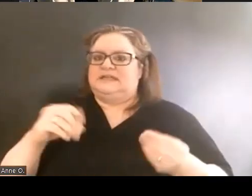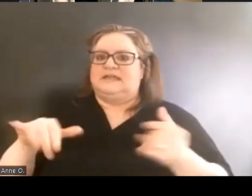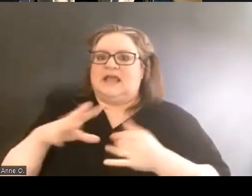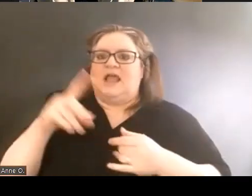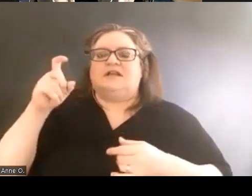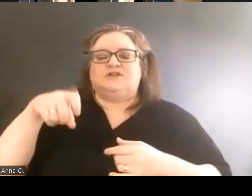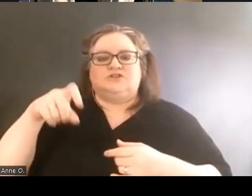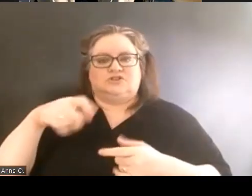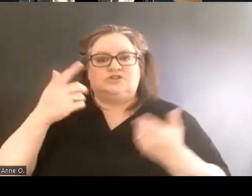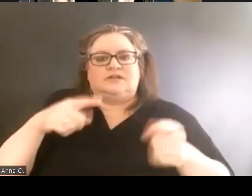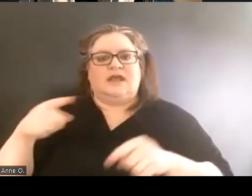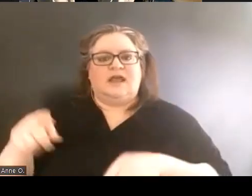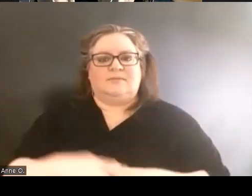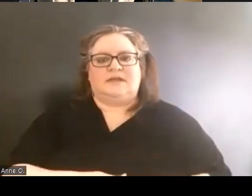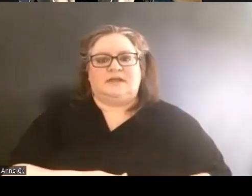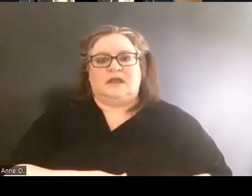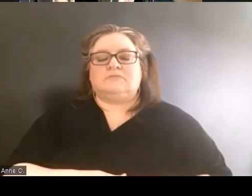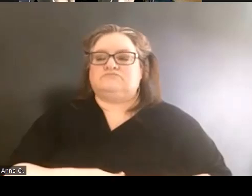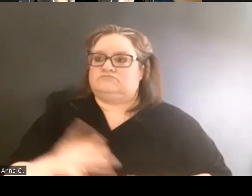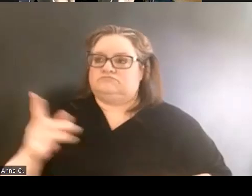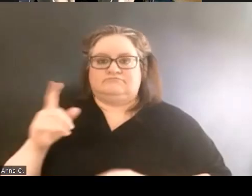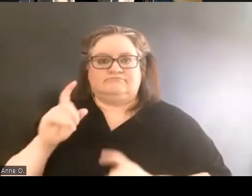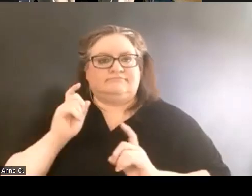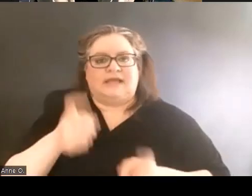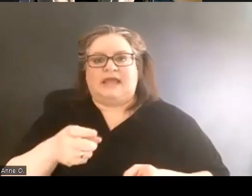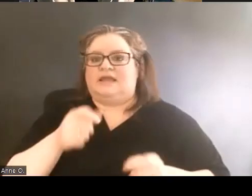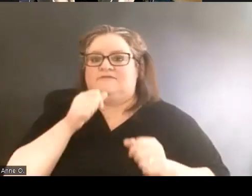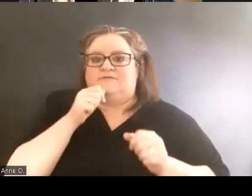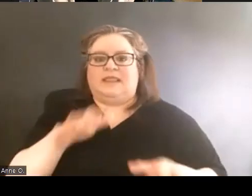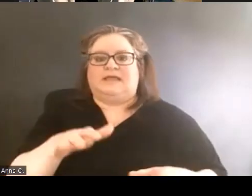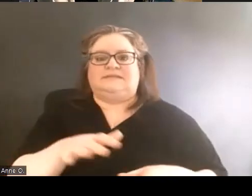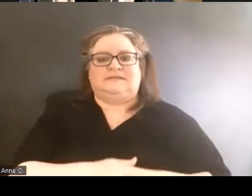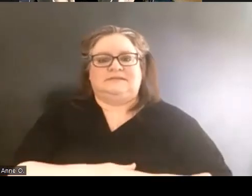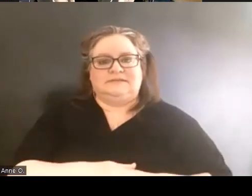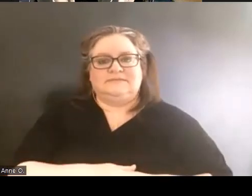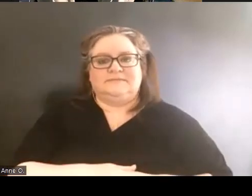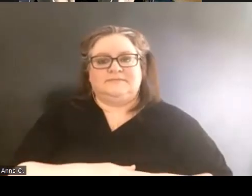And she gave her blessing and then nothing happened.